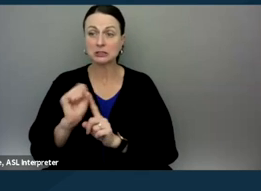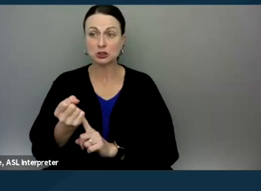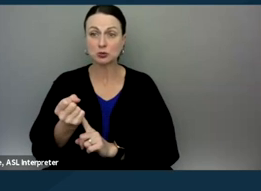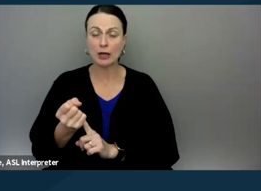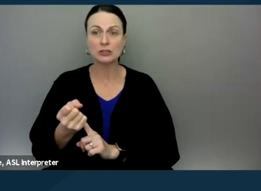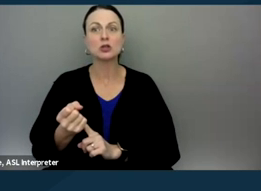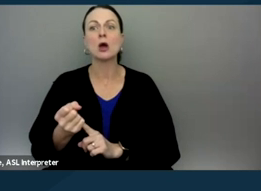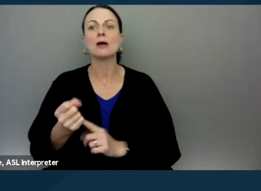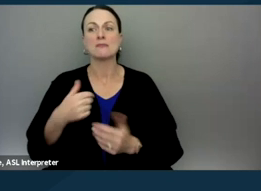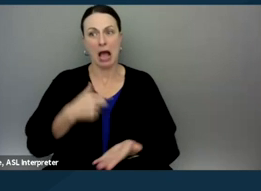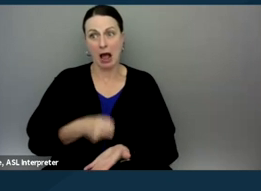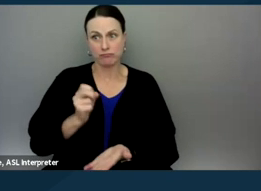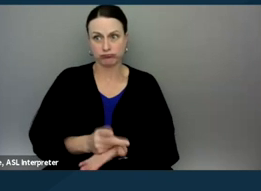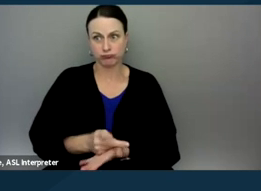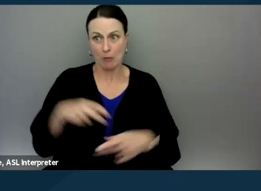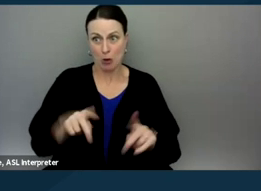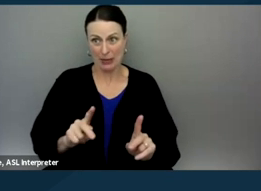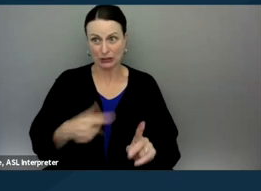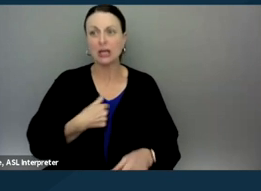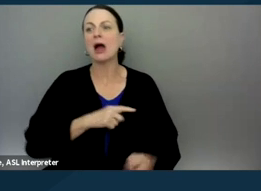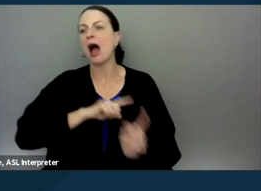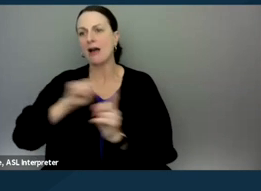where I've gone to something like a mediation